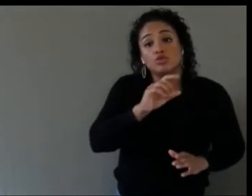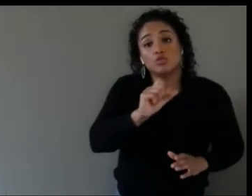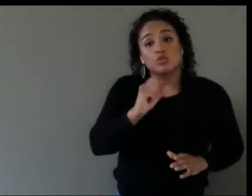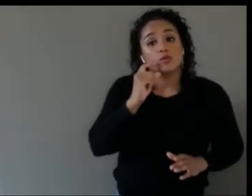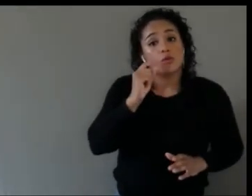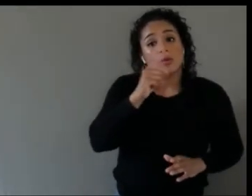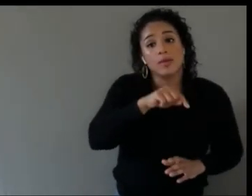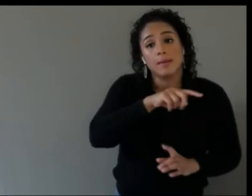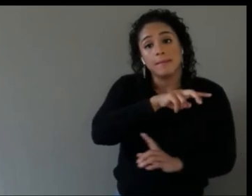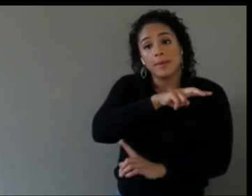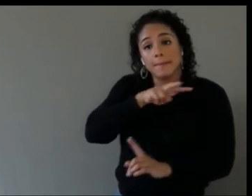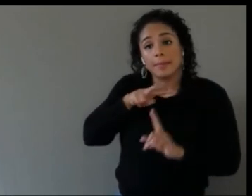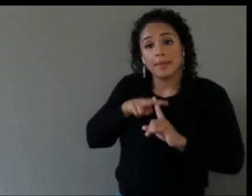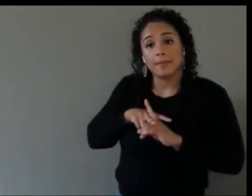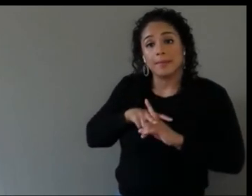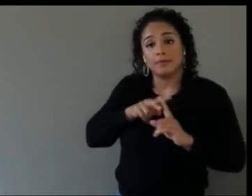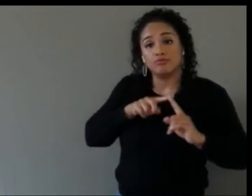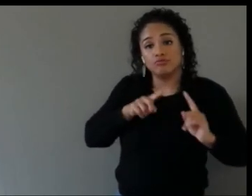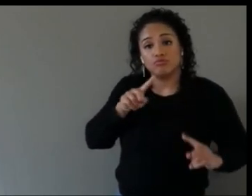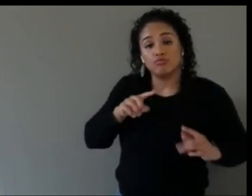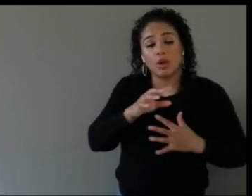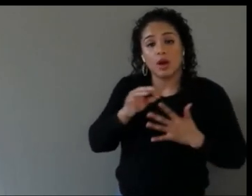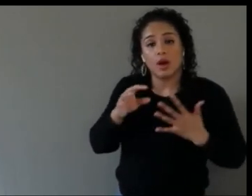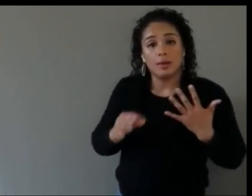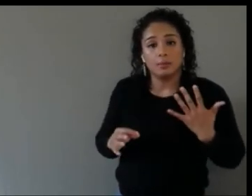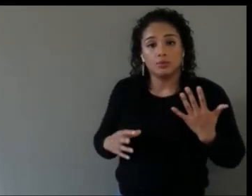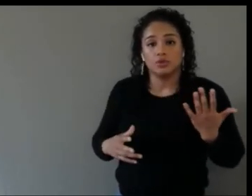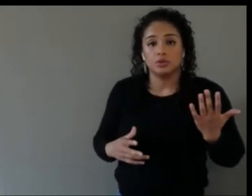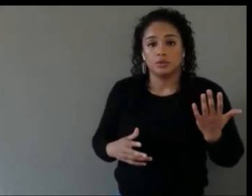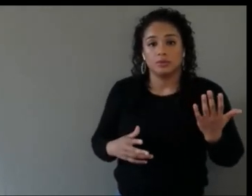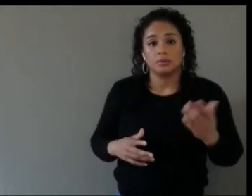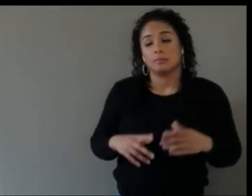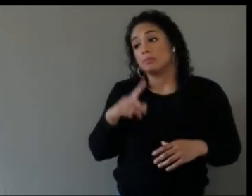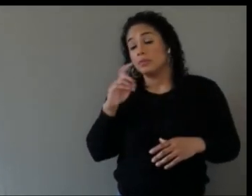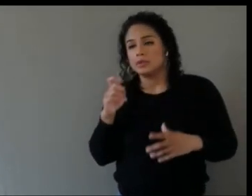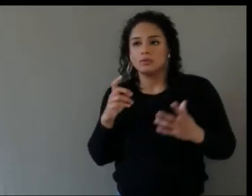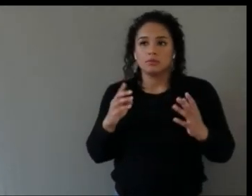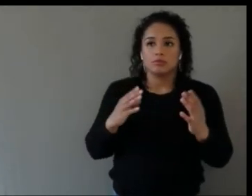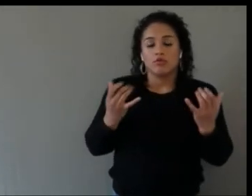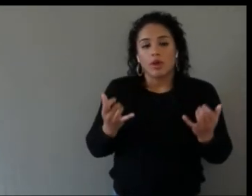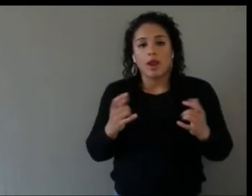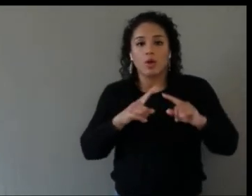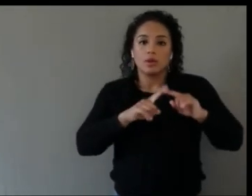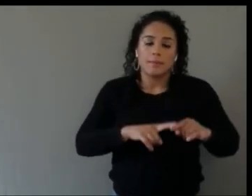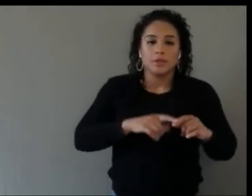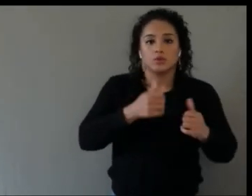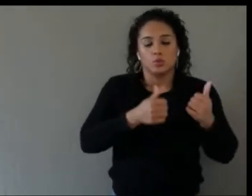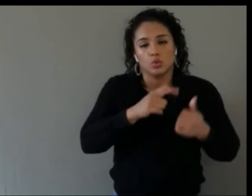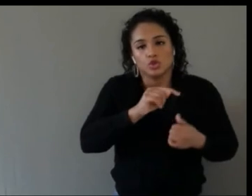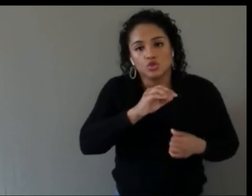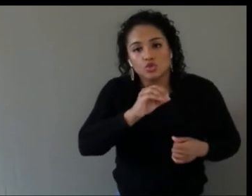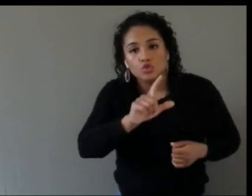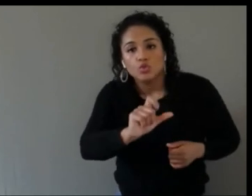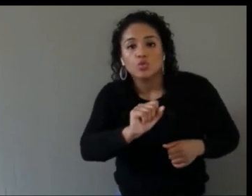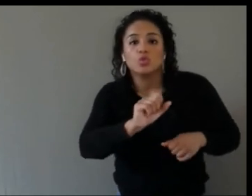Because right now, I mean, it depends on what tools they use, and, you know, what platforms